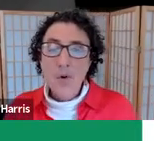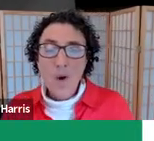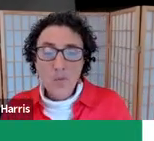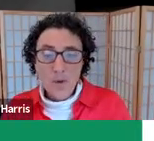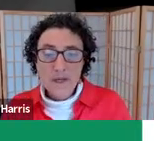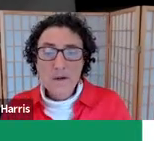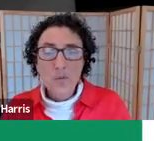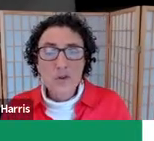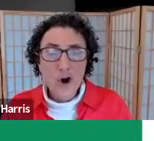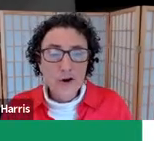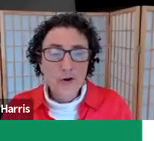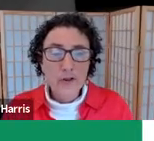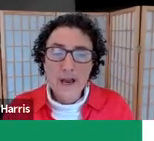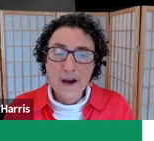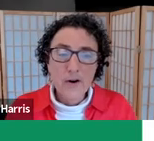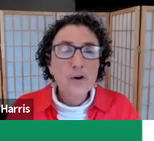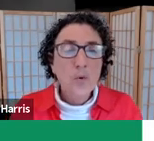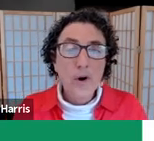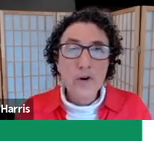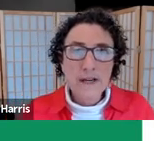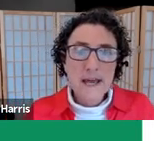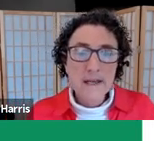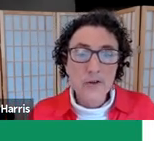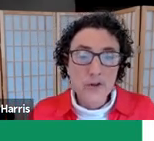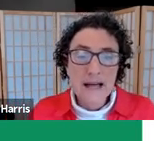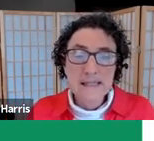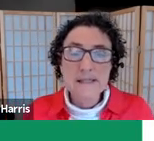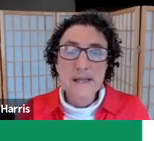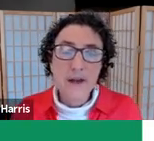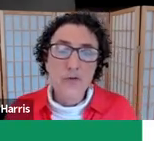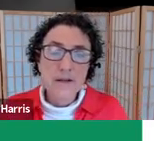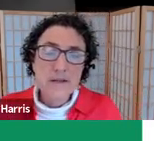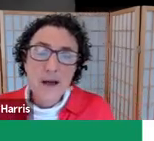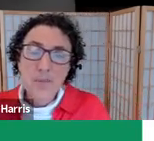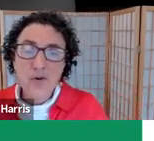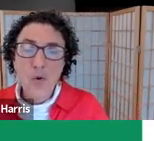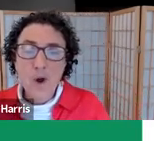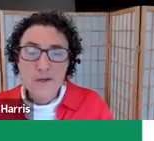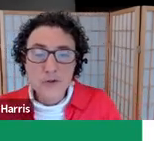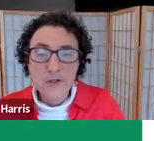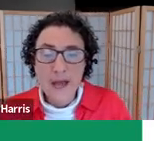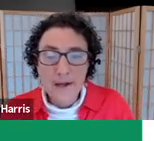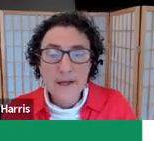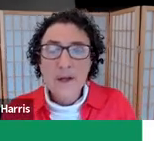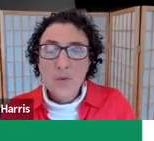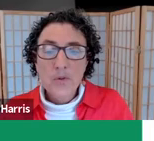I'm a white woman with dark curly hair, wearing rectangular glasses, and a red top over a white turtleneck,